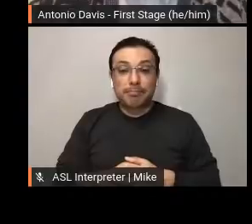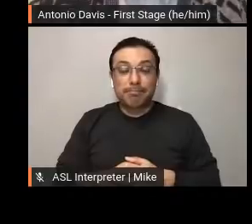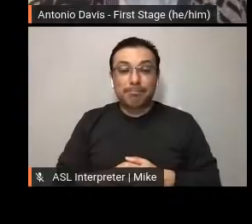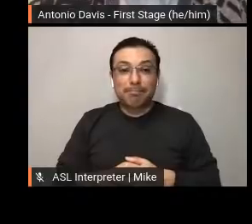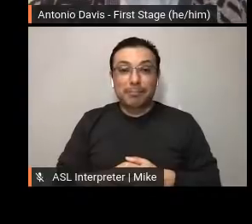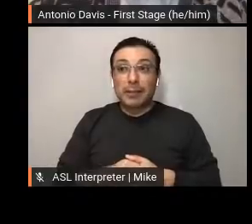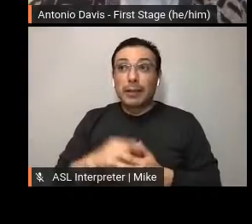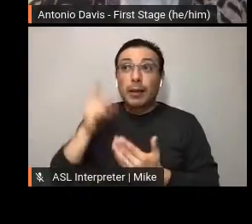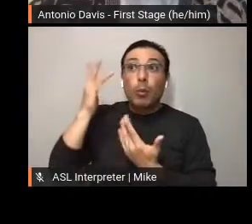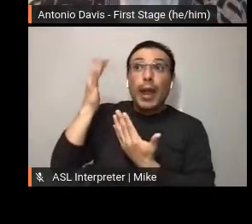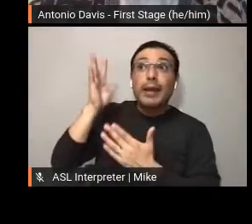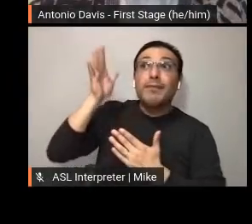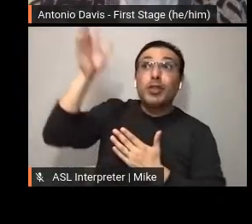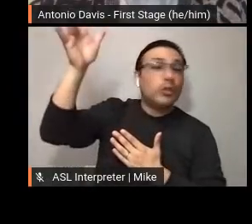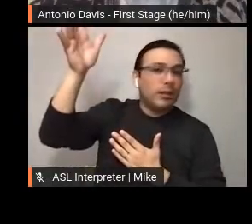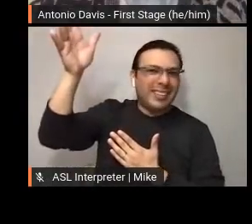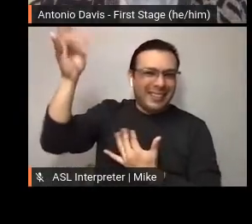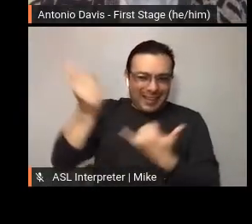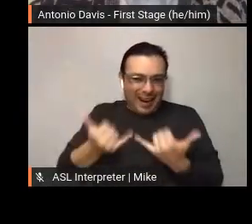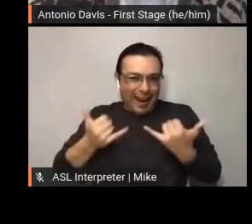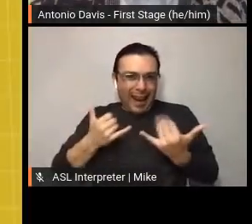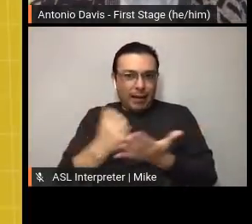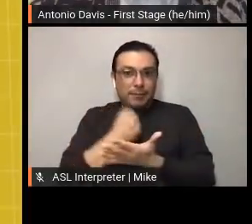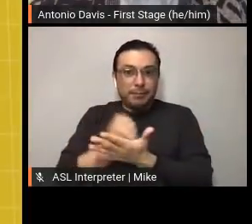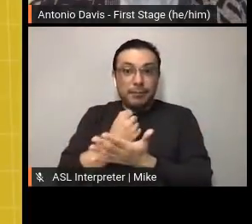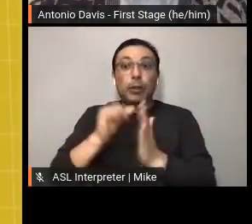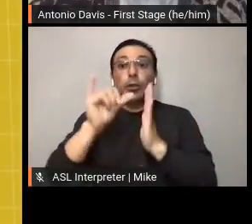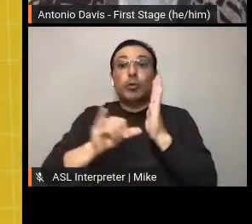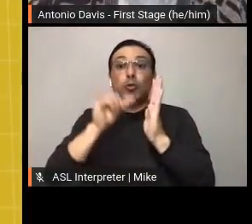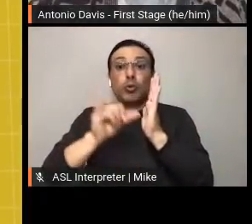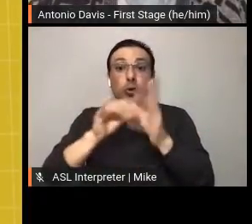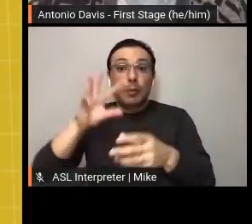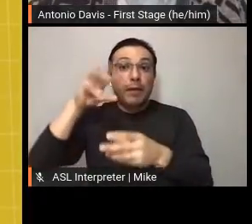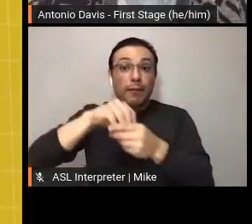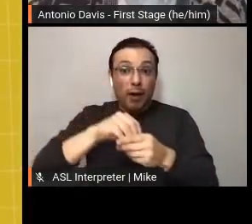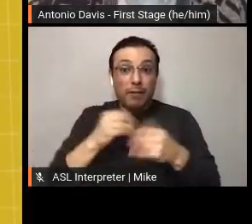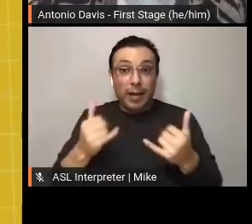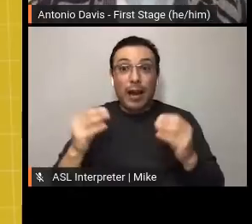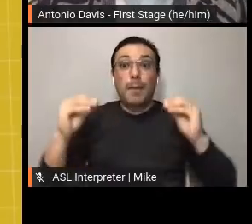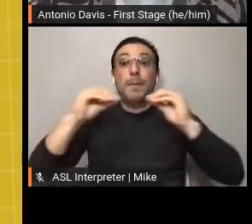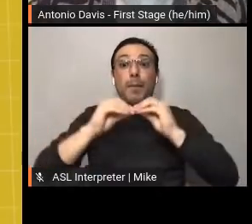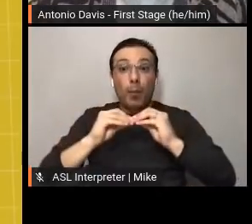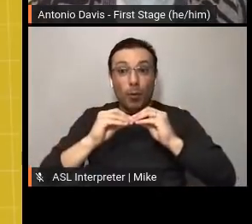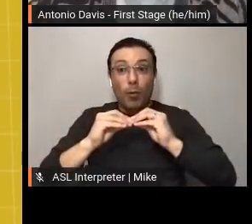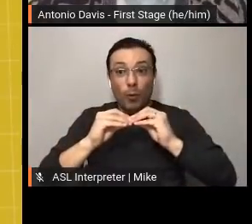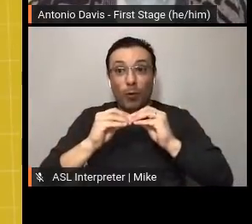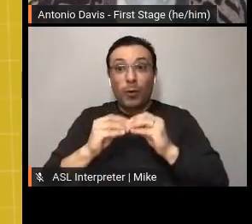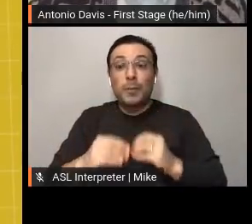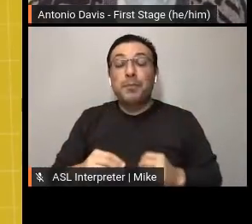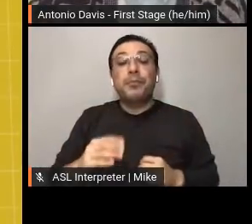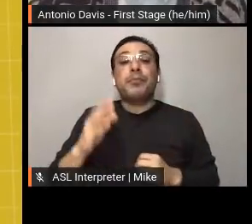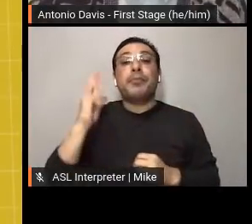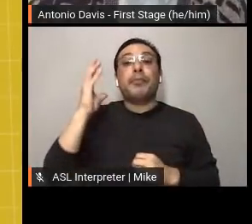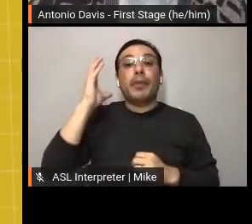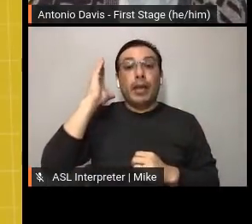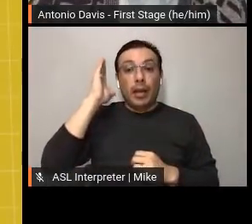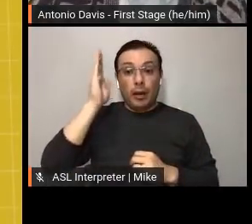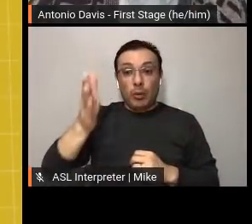During this performance season, we're making YouTube more of a priority with the goals of enticing more people to see the viable career